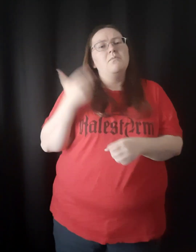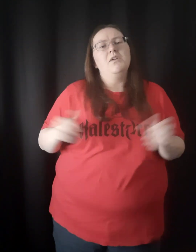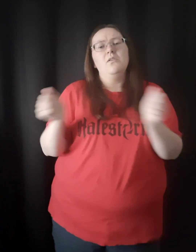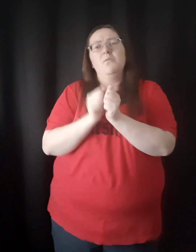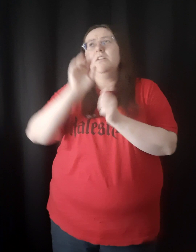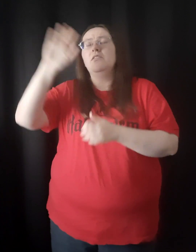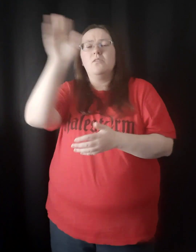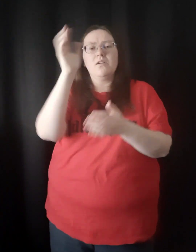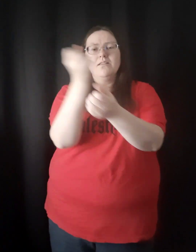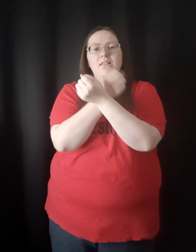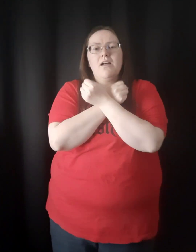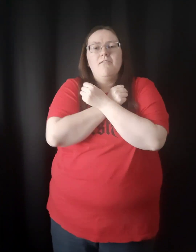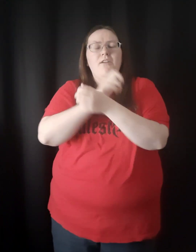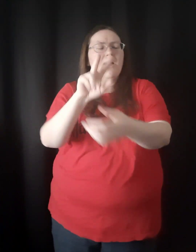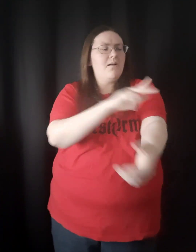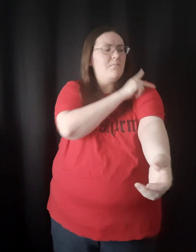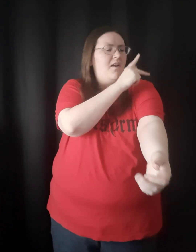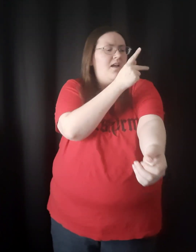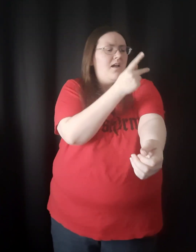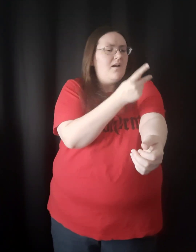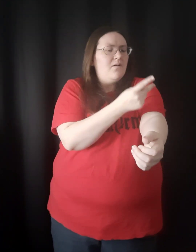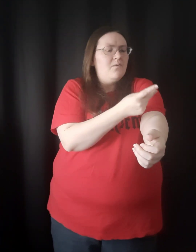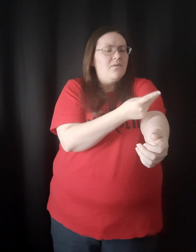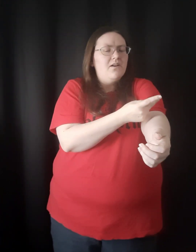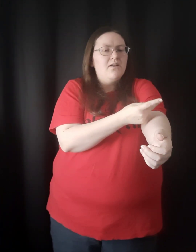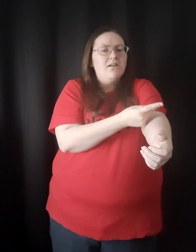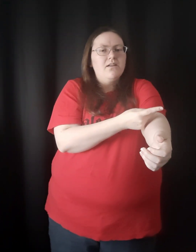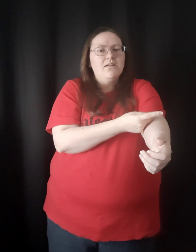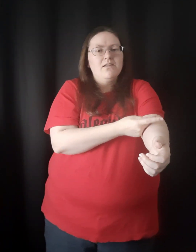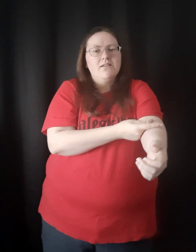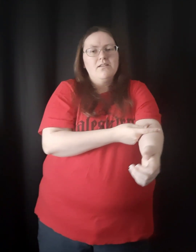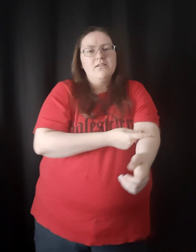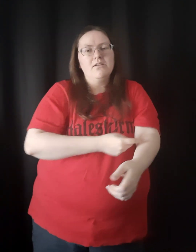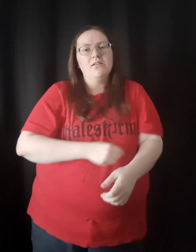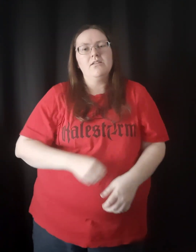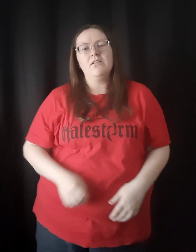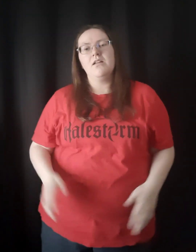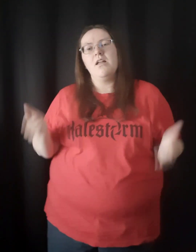Fill me with Your love and power